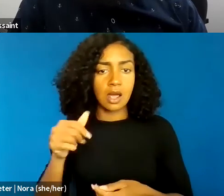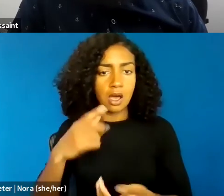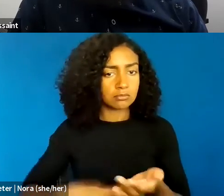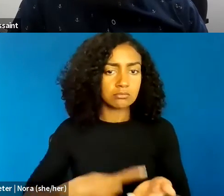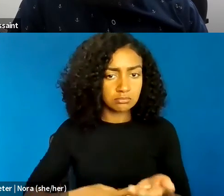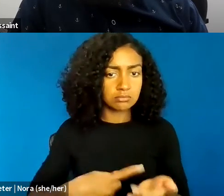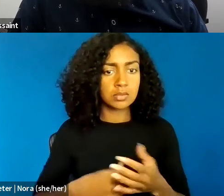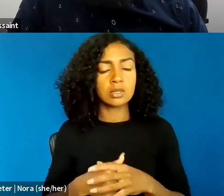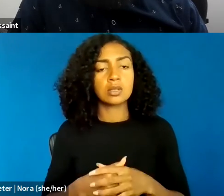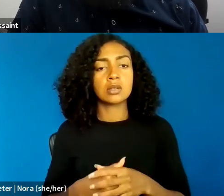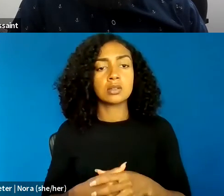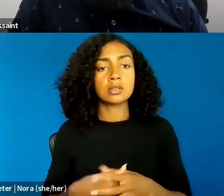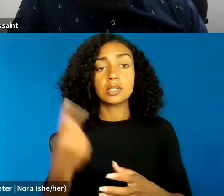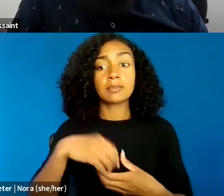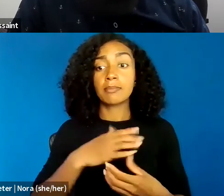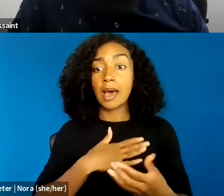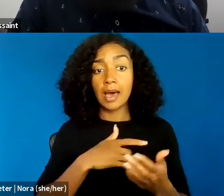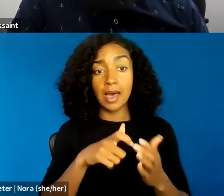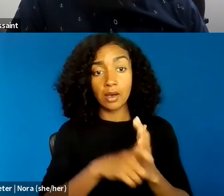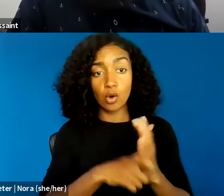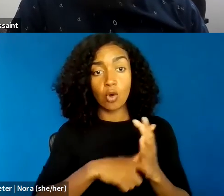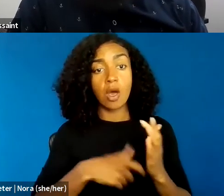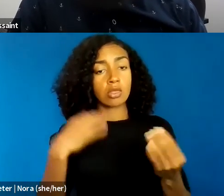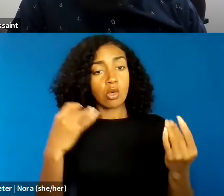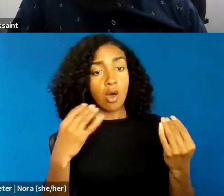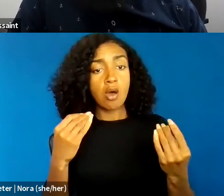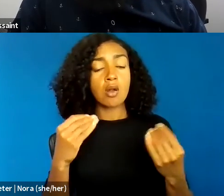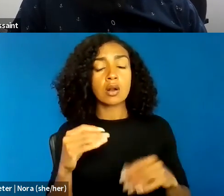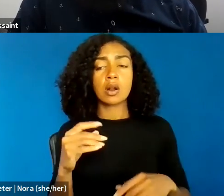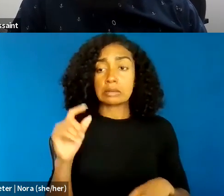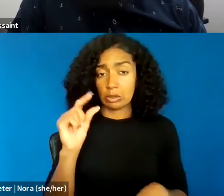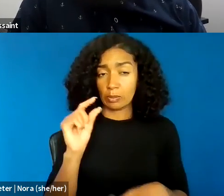And I thought a little bit about the way masculinity colors